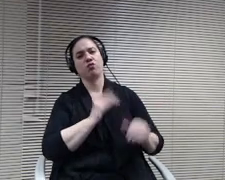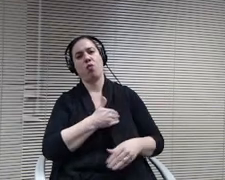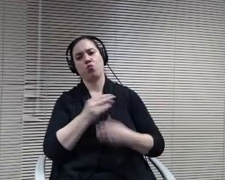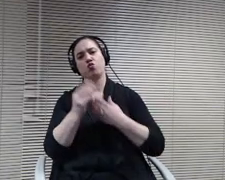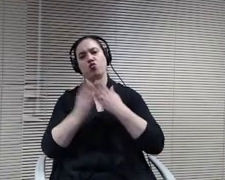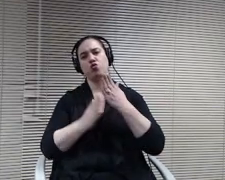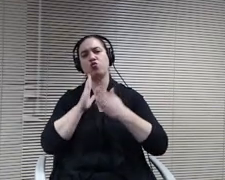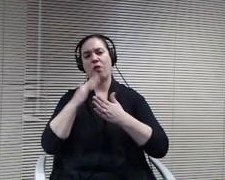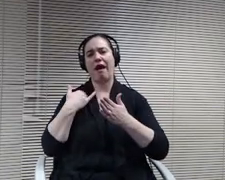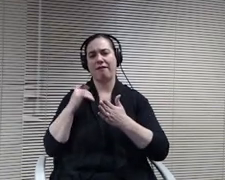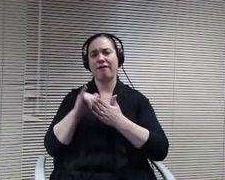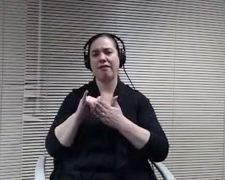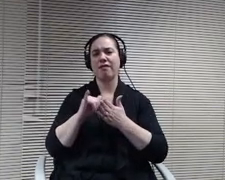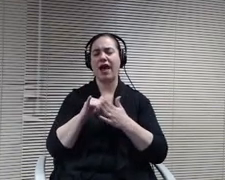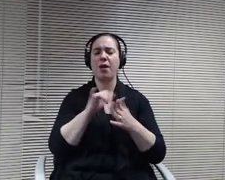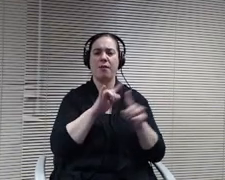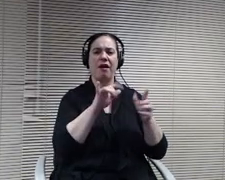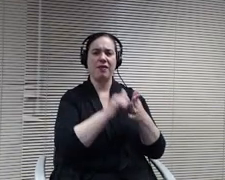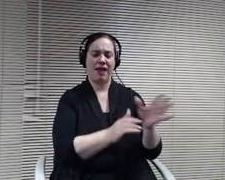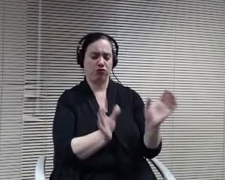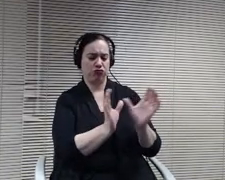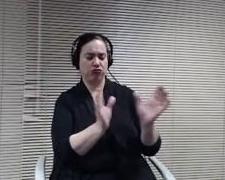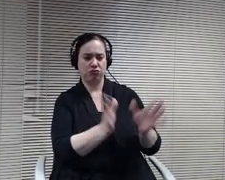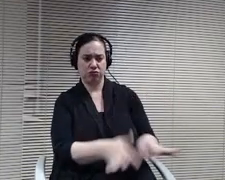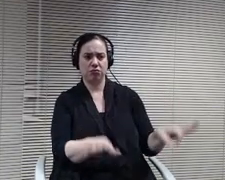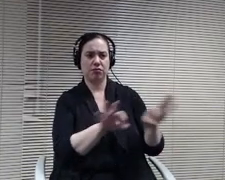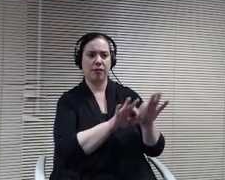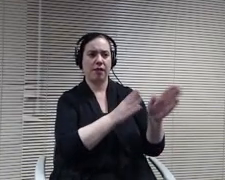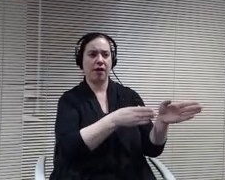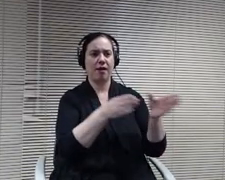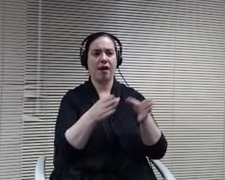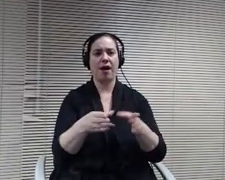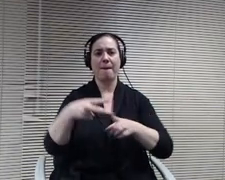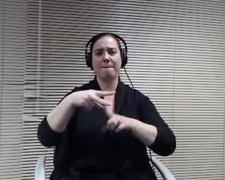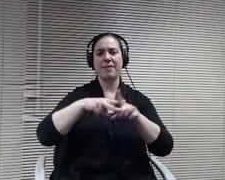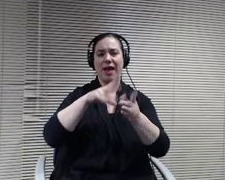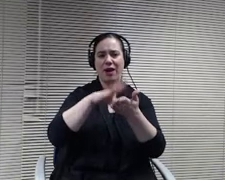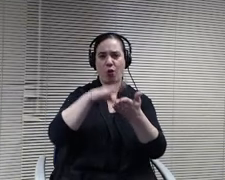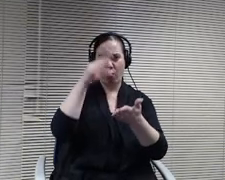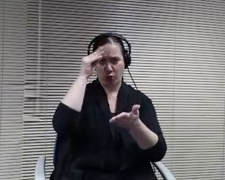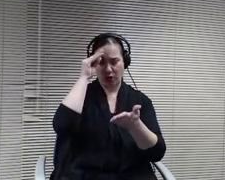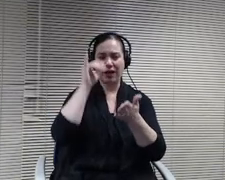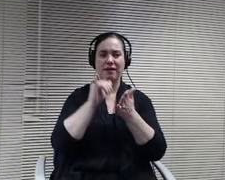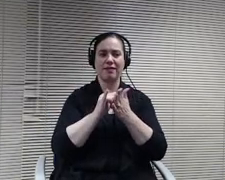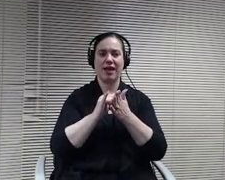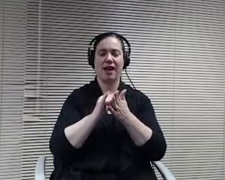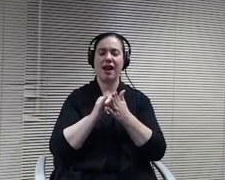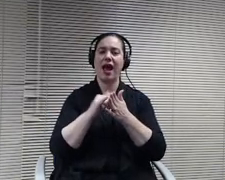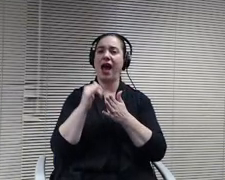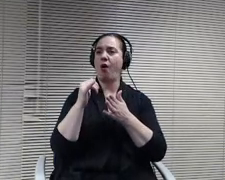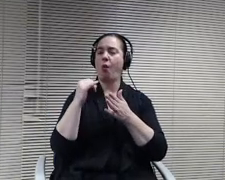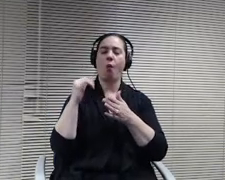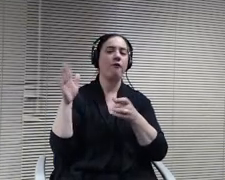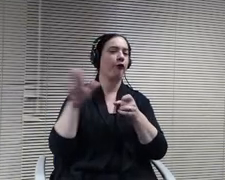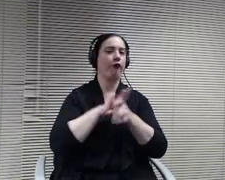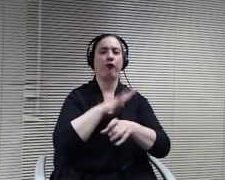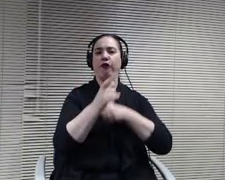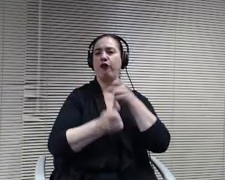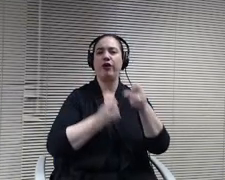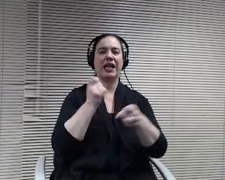Can you see the applied learning that the work is done outside all year? So that's still part of it. Of we do have some space